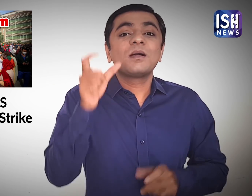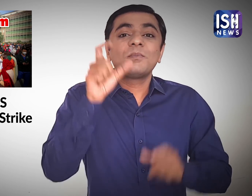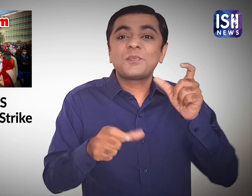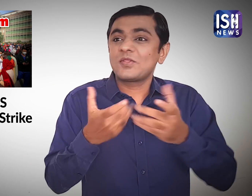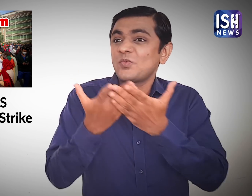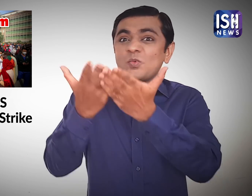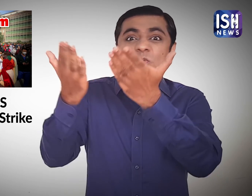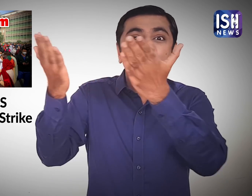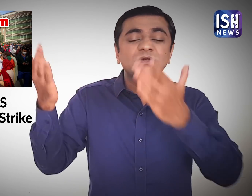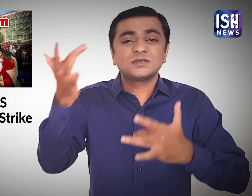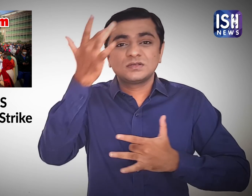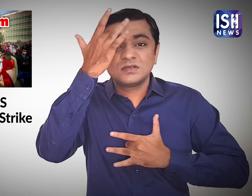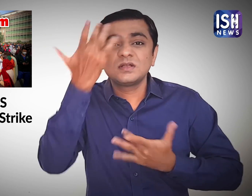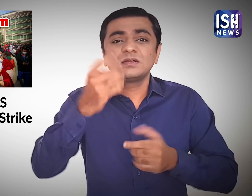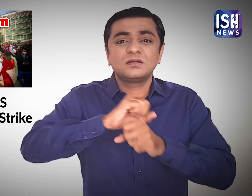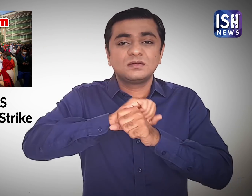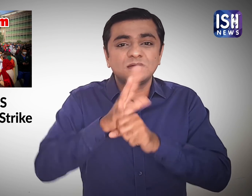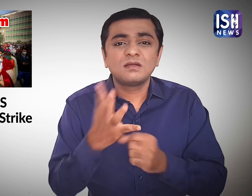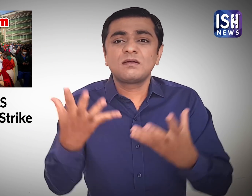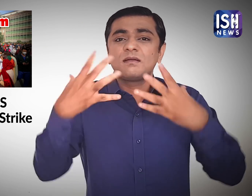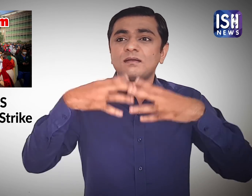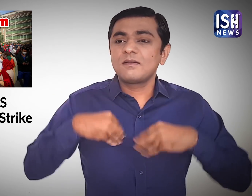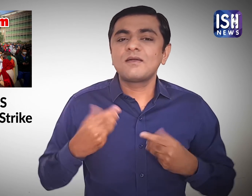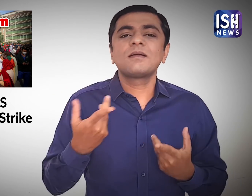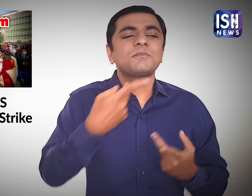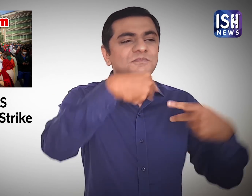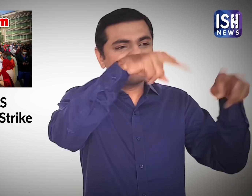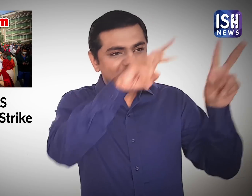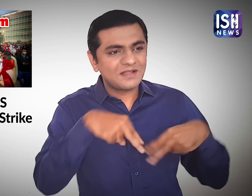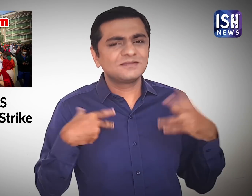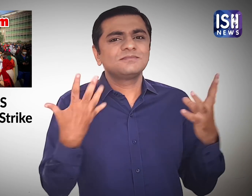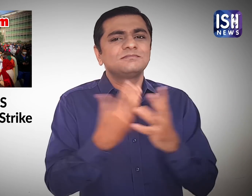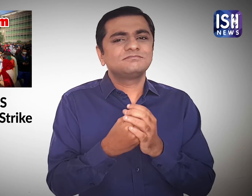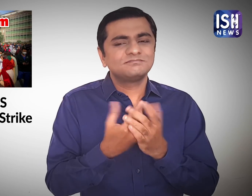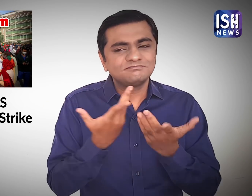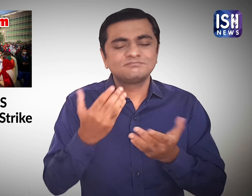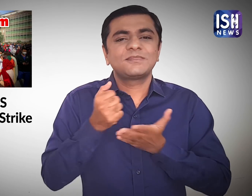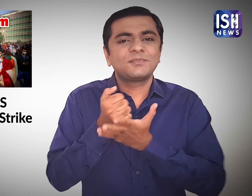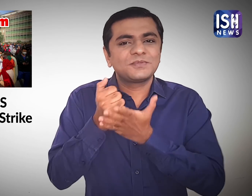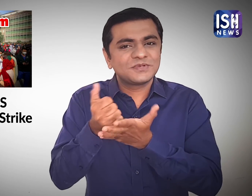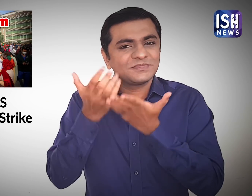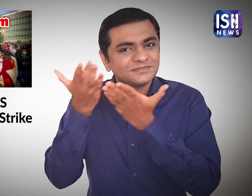Currently many are infected with COVID, so lets be united to treat them."